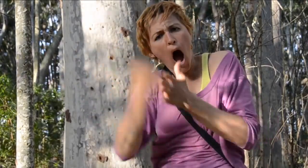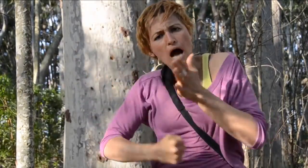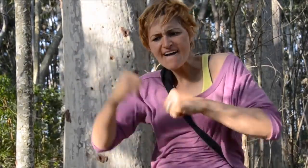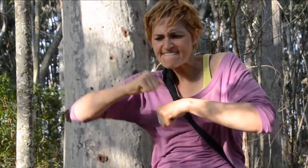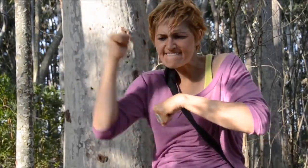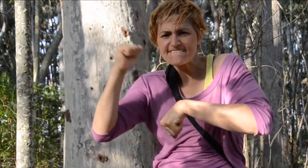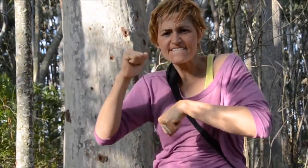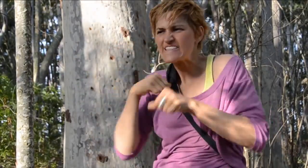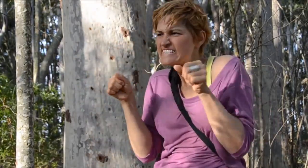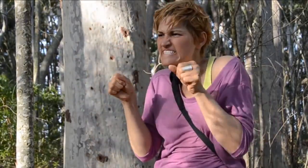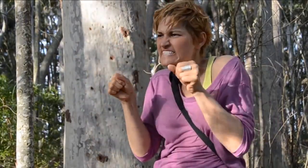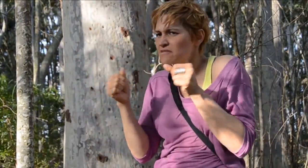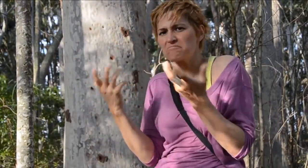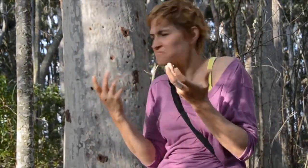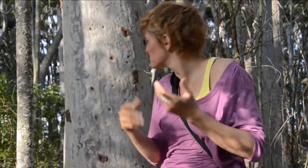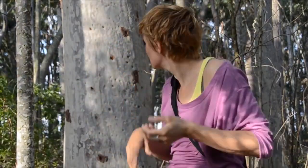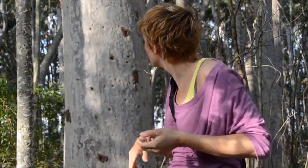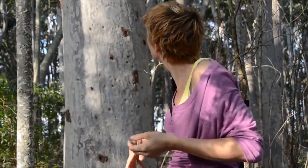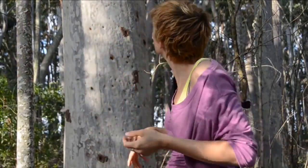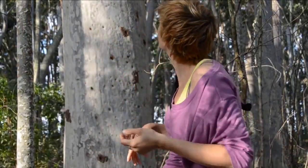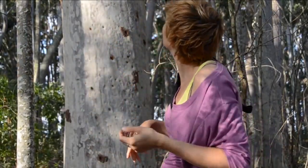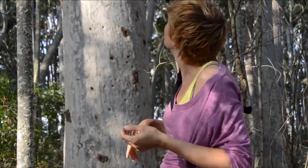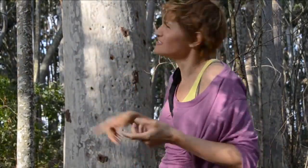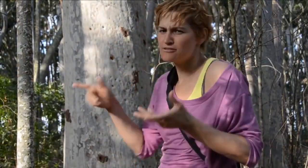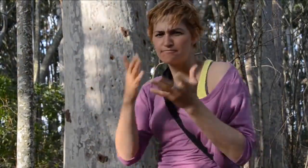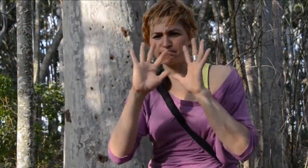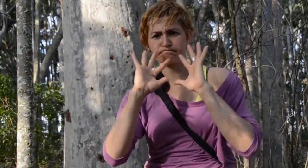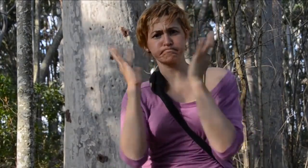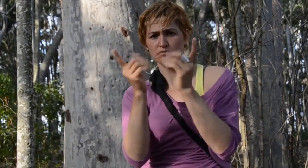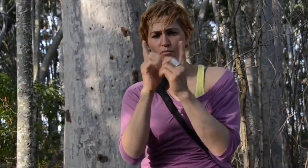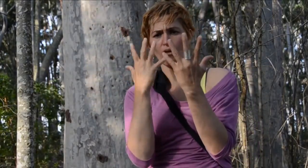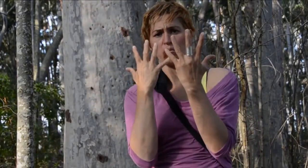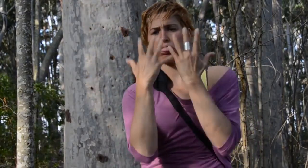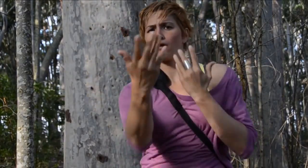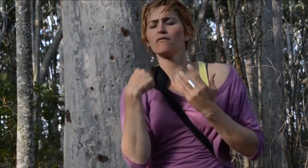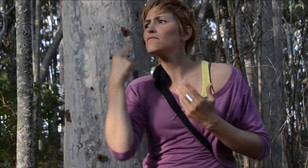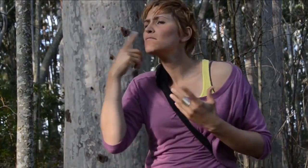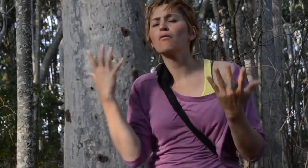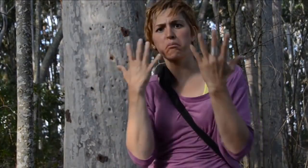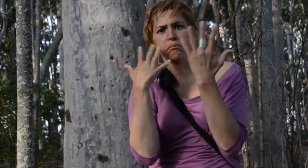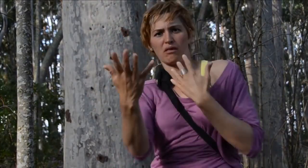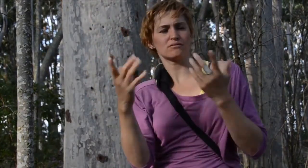The bark is extremely hard I could not make a dent with my fingernail.